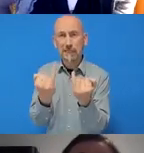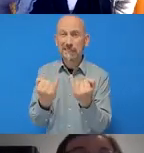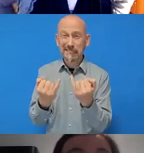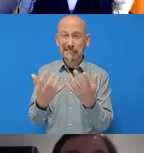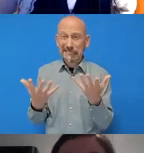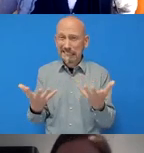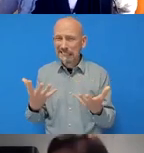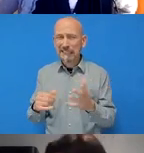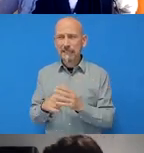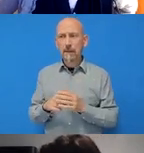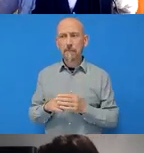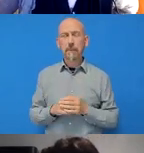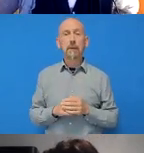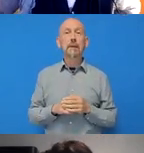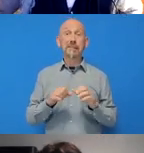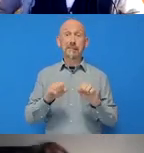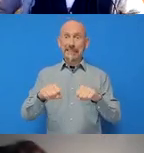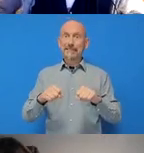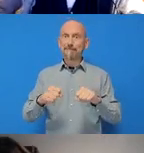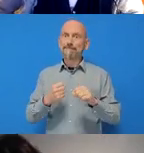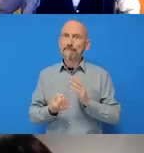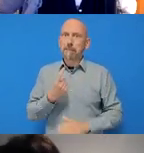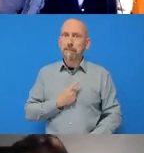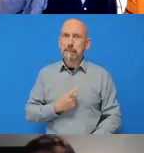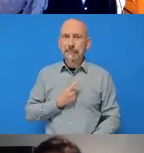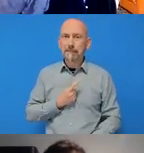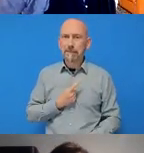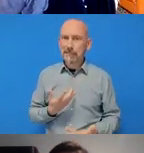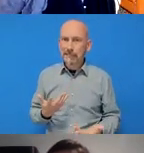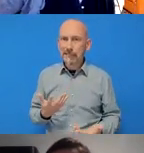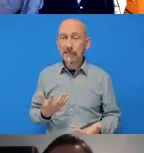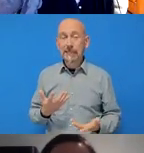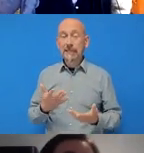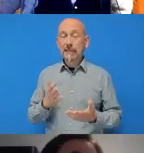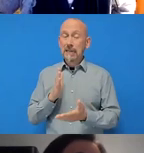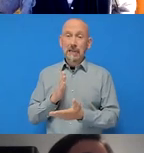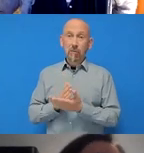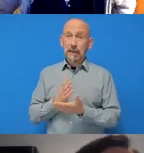doing that unfortunately, you kind of have to convince people that Git is worth